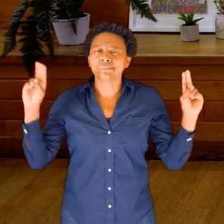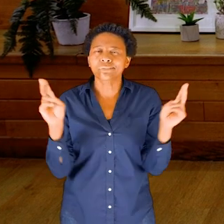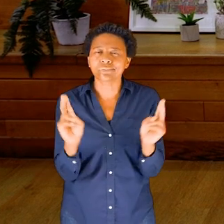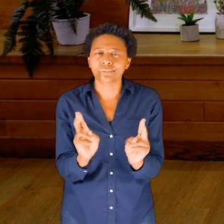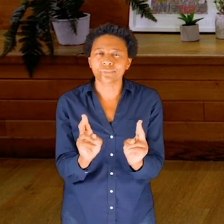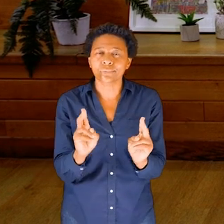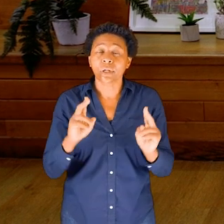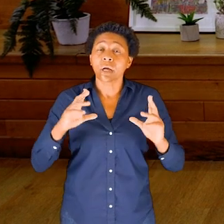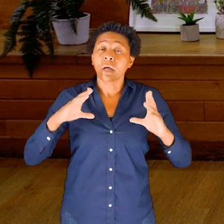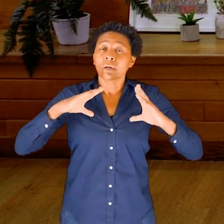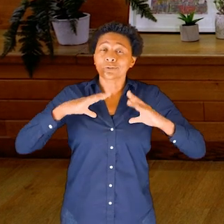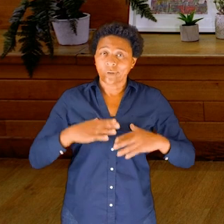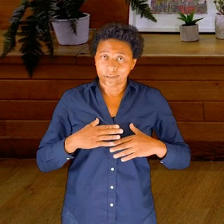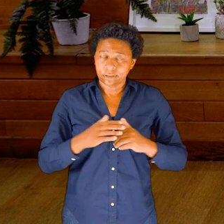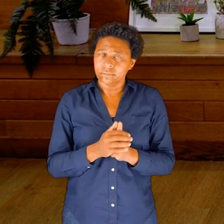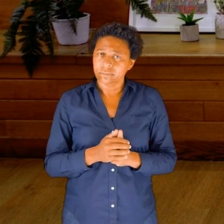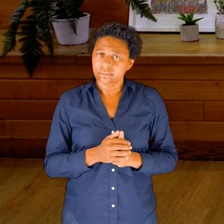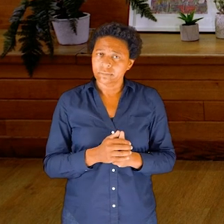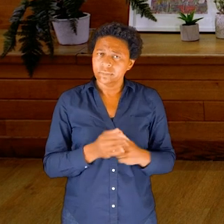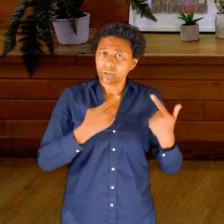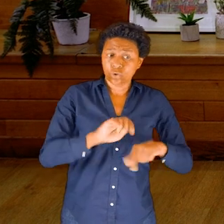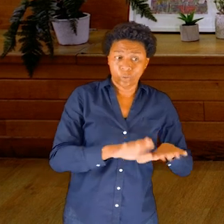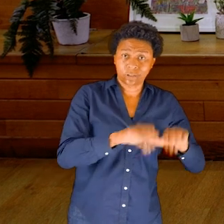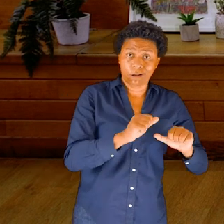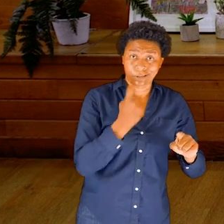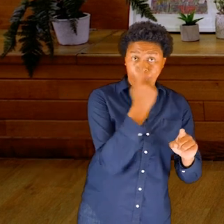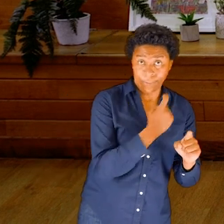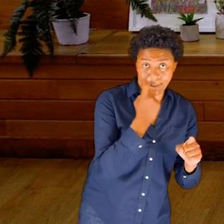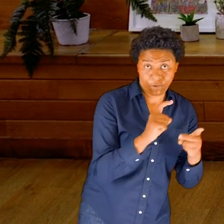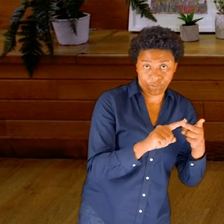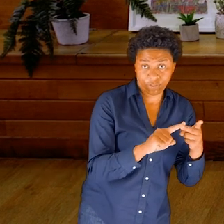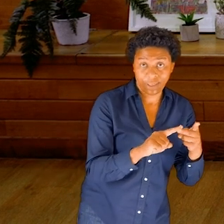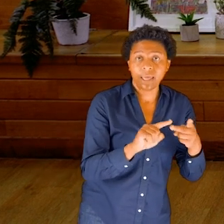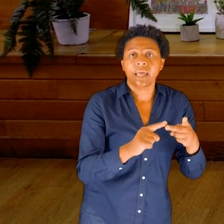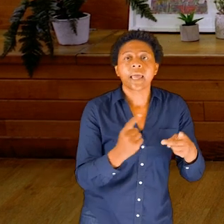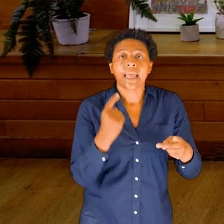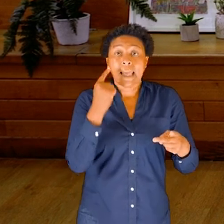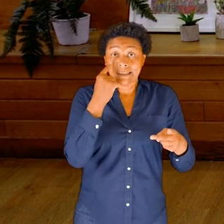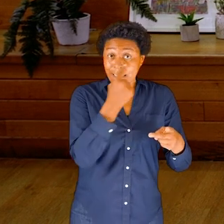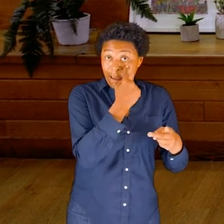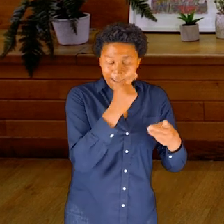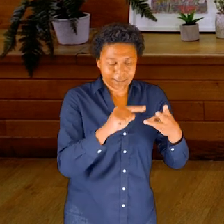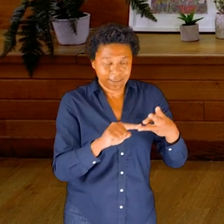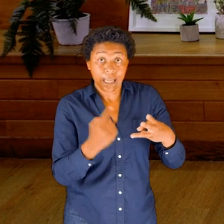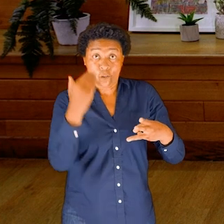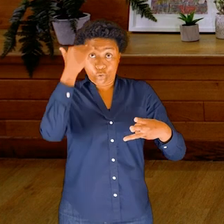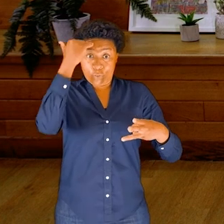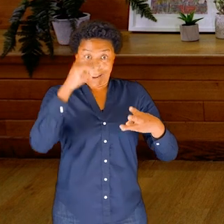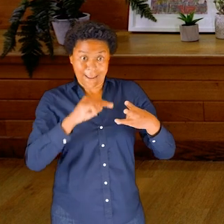So we’ve gone from the mouth, through the eyes, into the head, into the brain. We’re going to take a little bit of a journey a bit lower